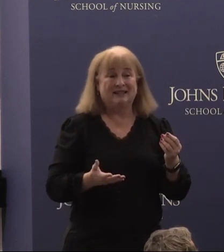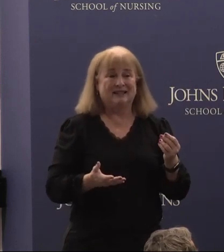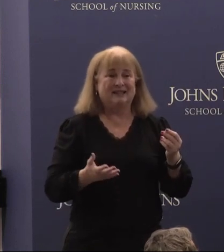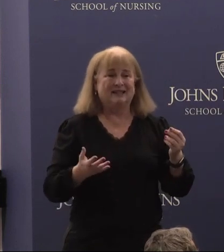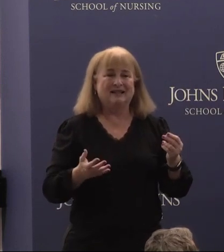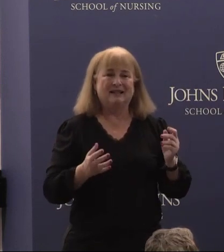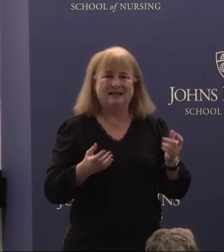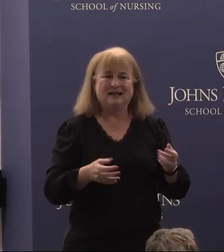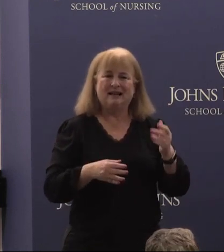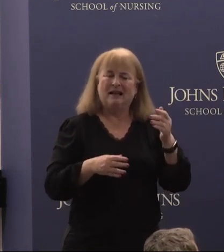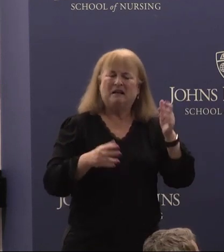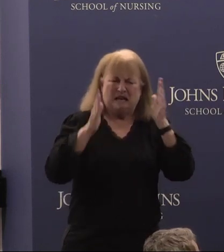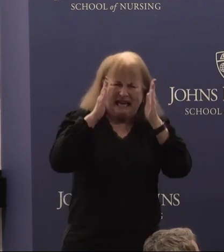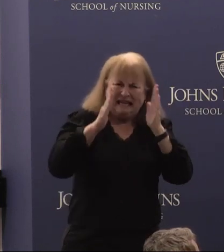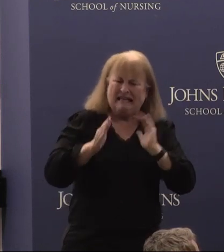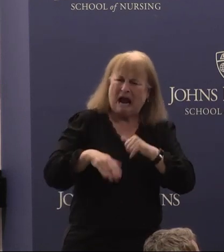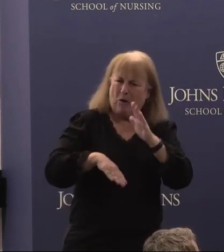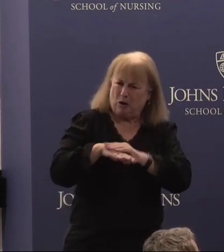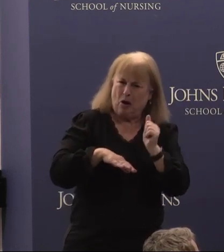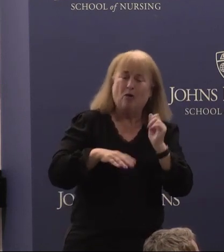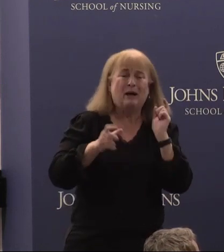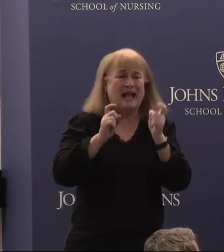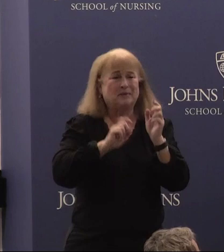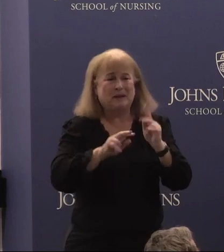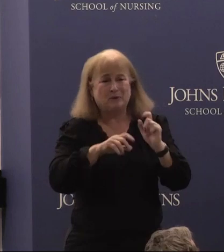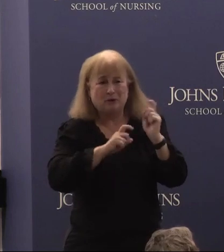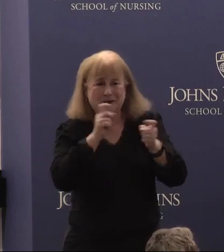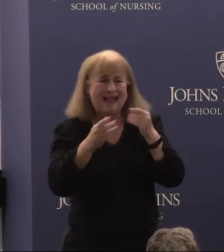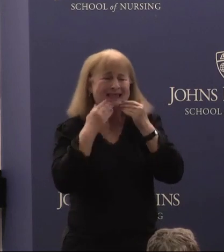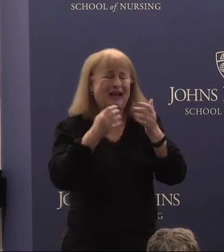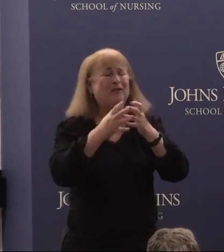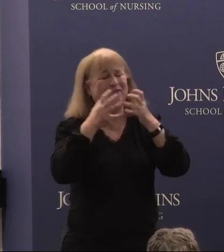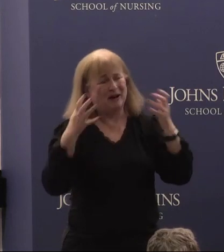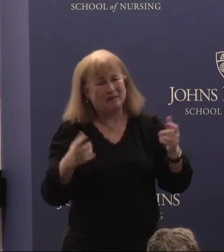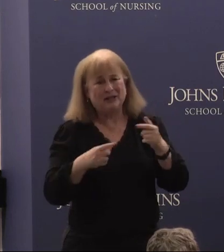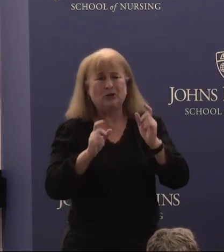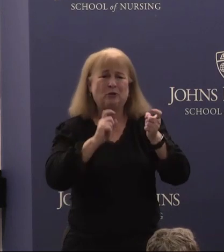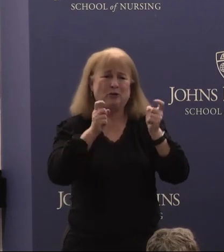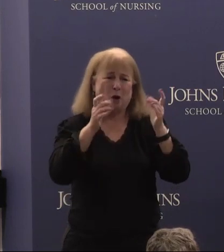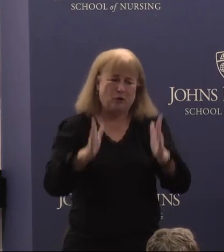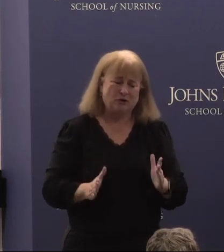call as we asked you to contribute to it. Thank you very very much. It's often easiest when it's